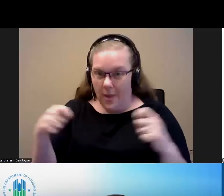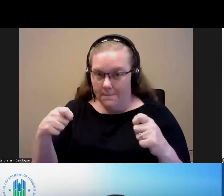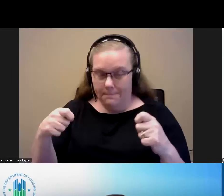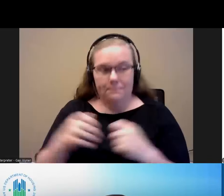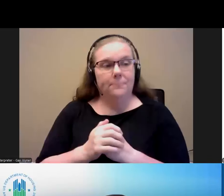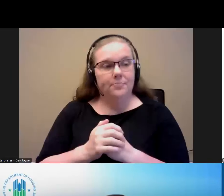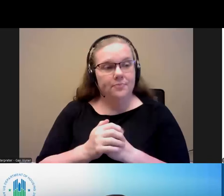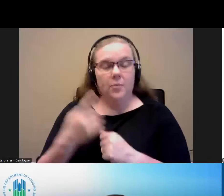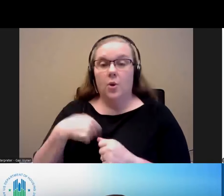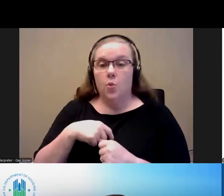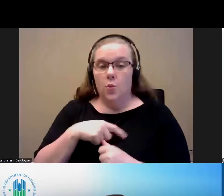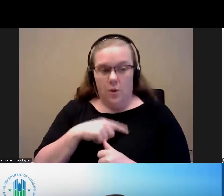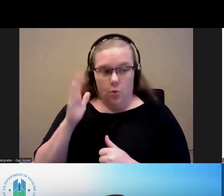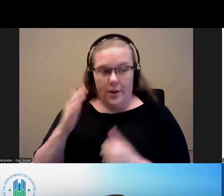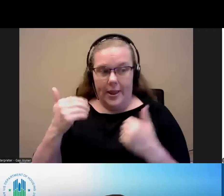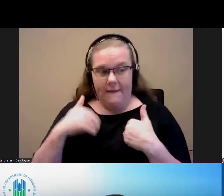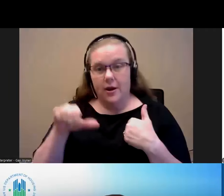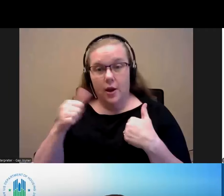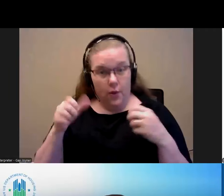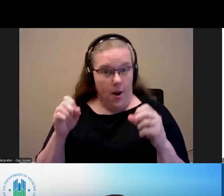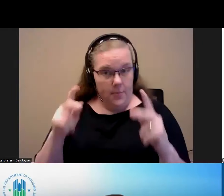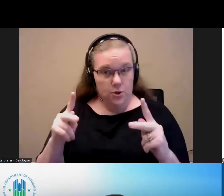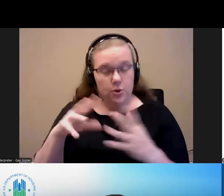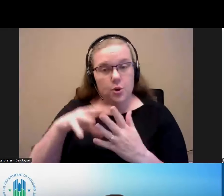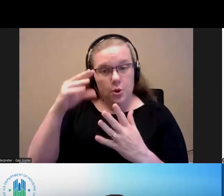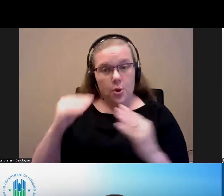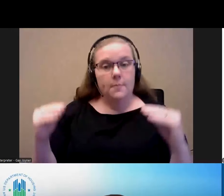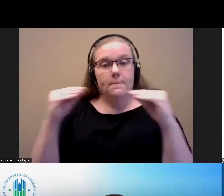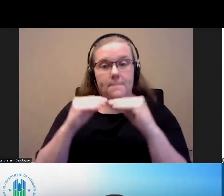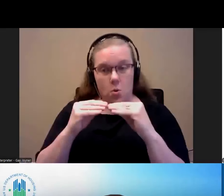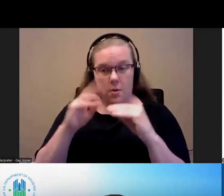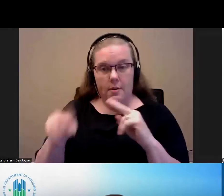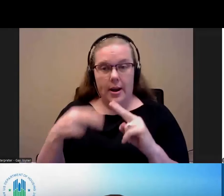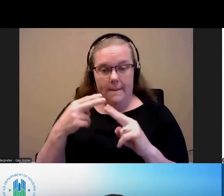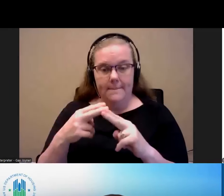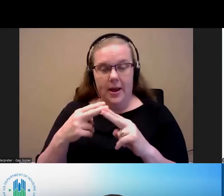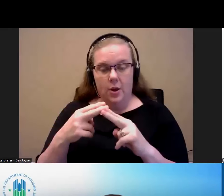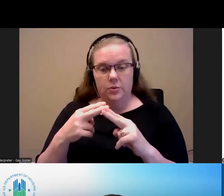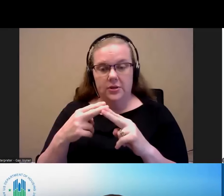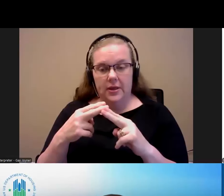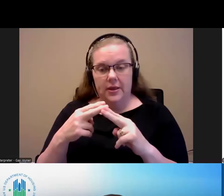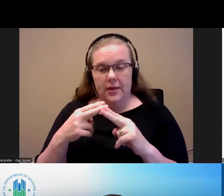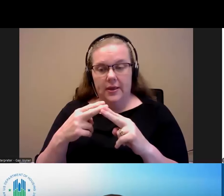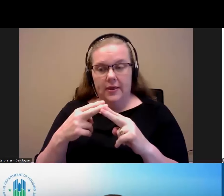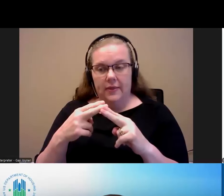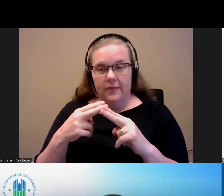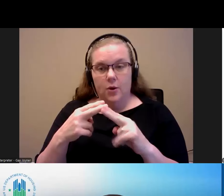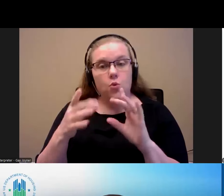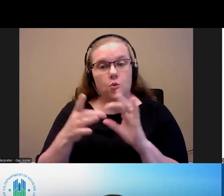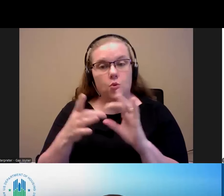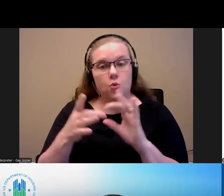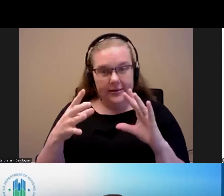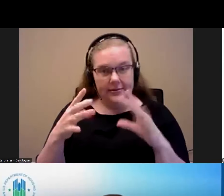will be another opportunity for folks to learn more about the released guidance and what will be